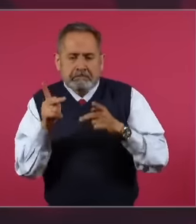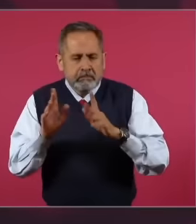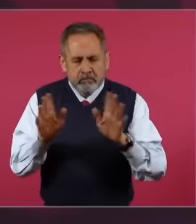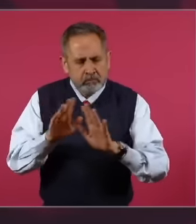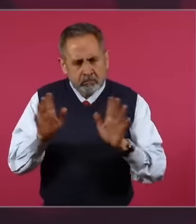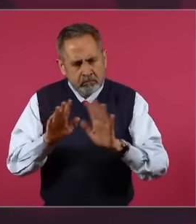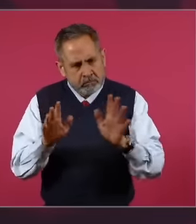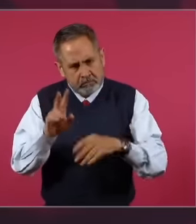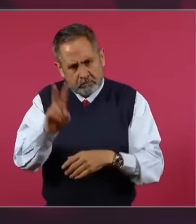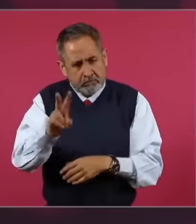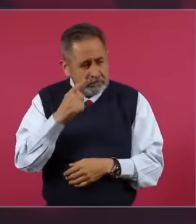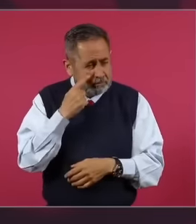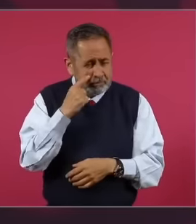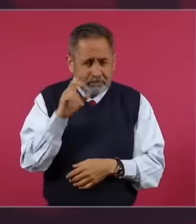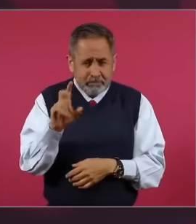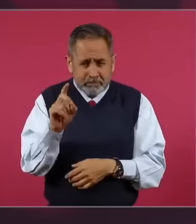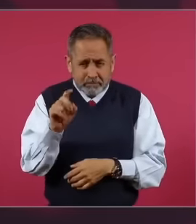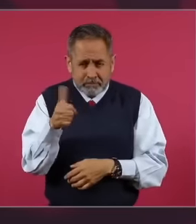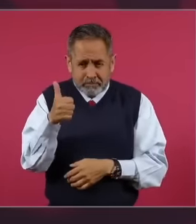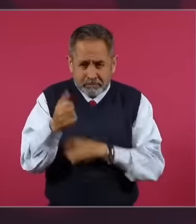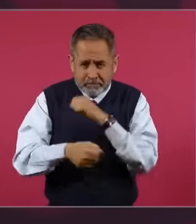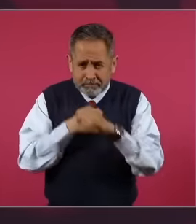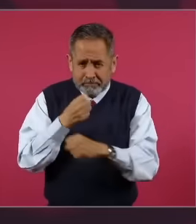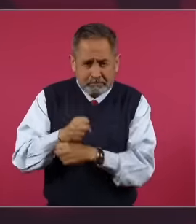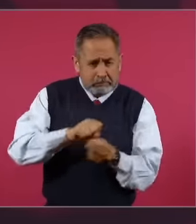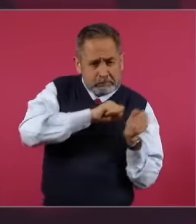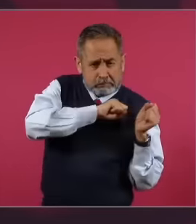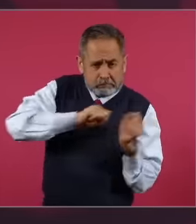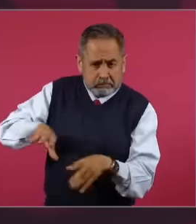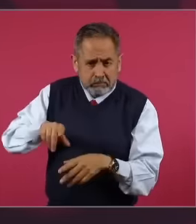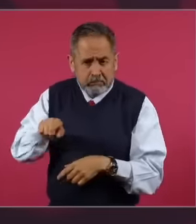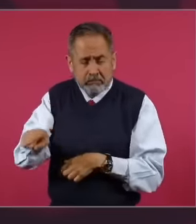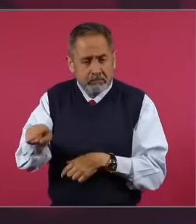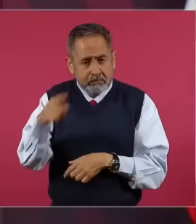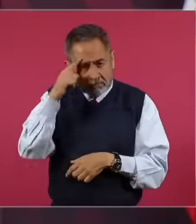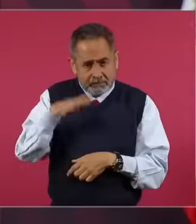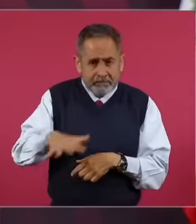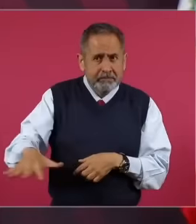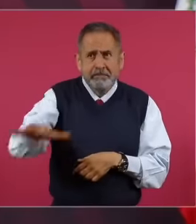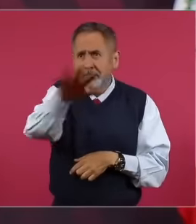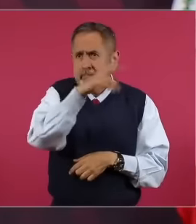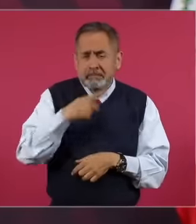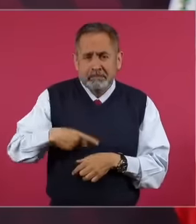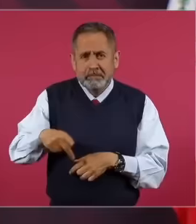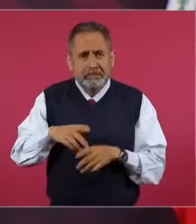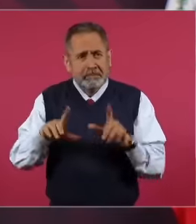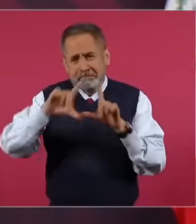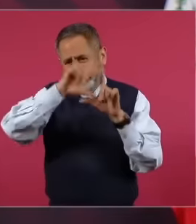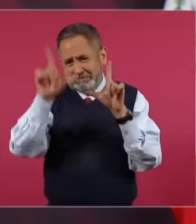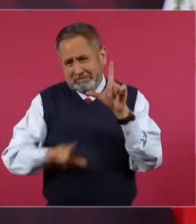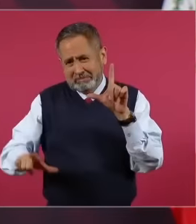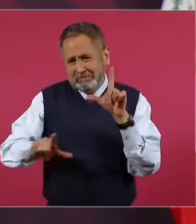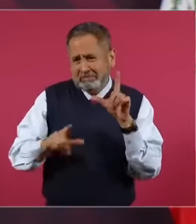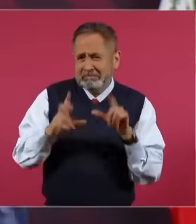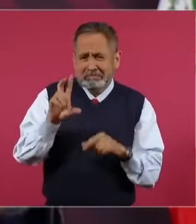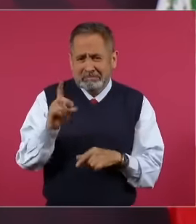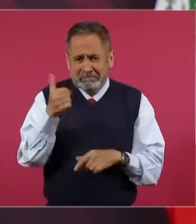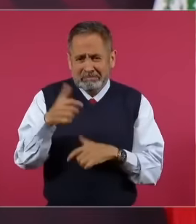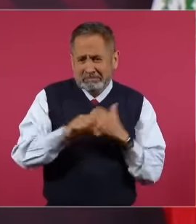but there were 36 years of abandonment to the town that was They dedicated themselves